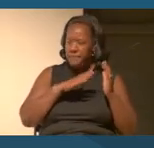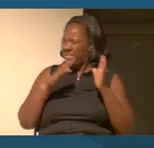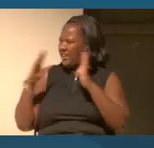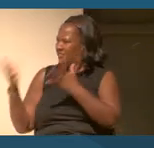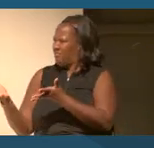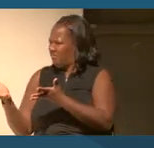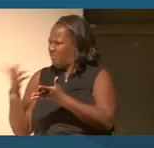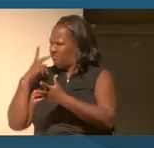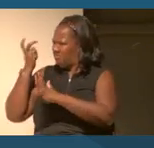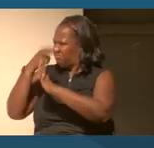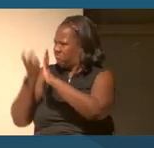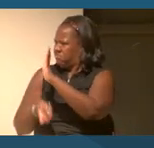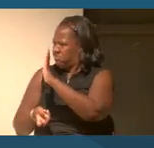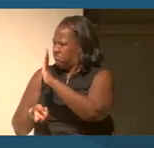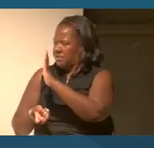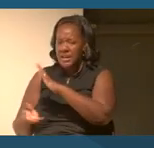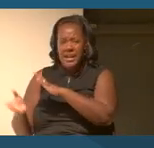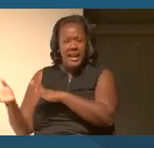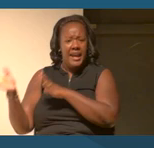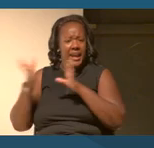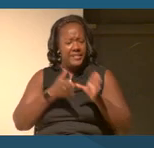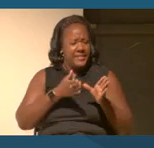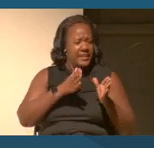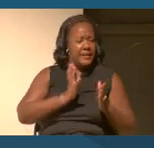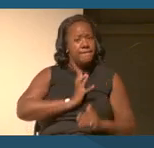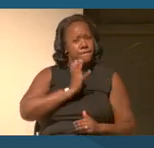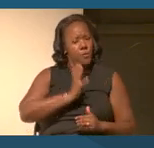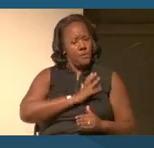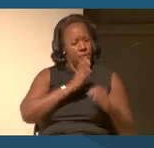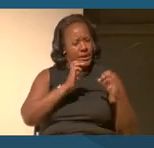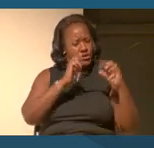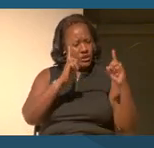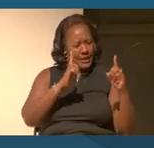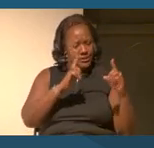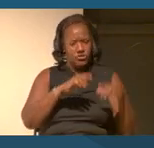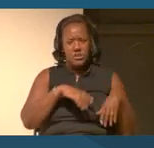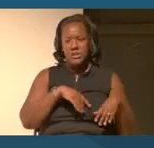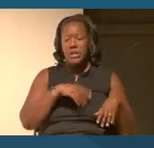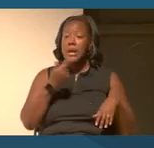And then in school, in formal school education, of course, my grandchildren tell me this was